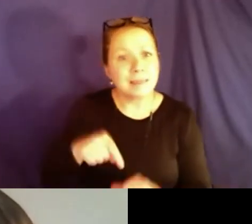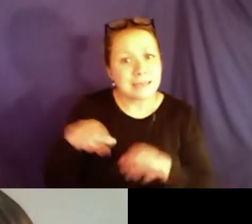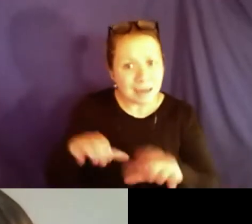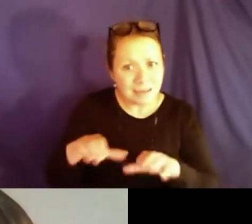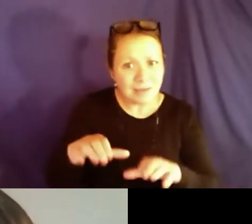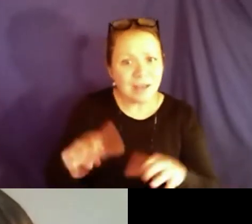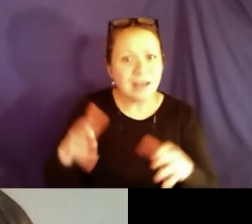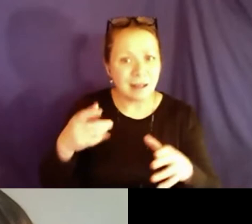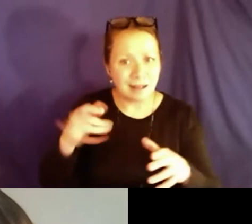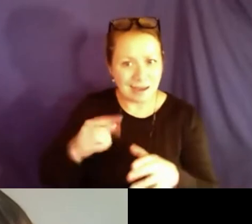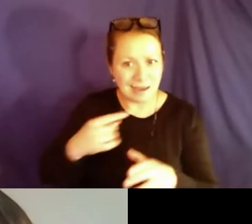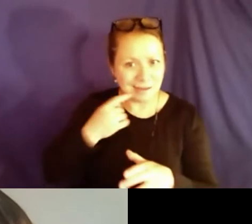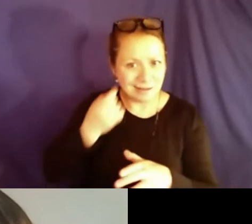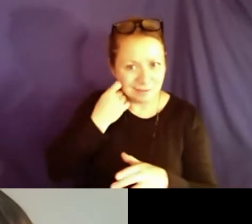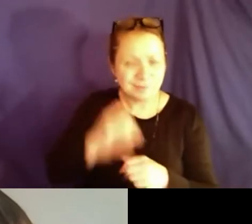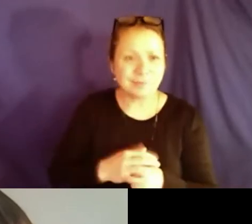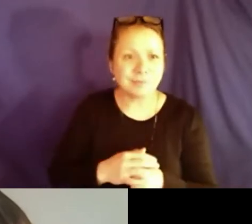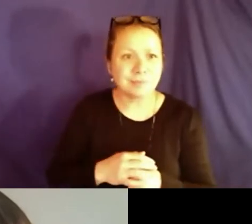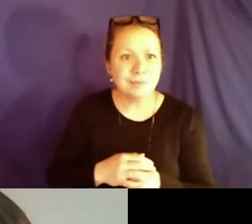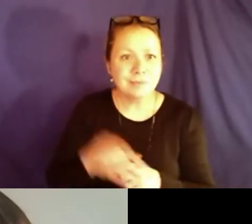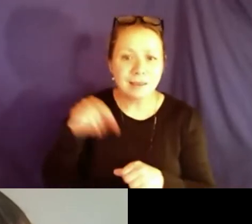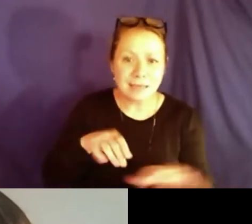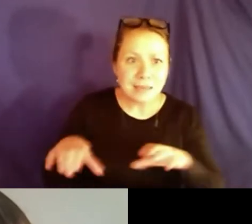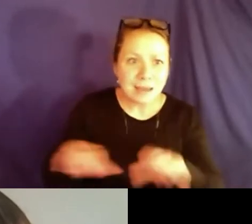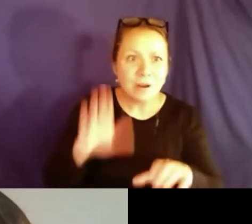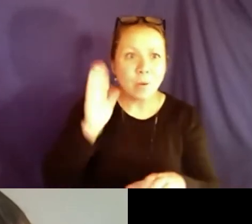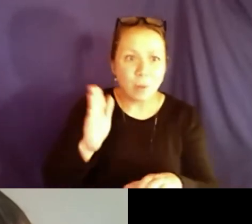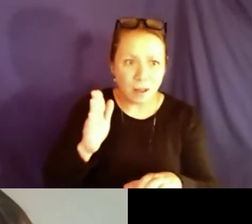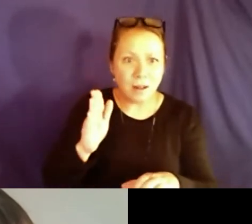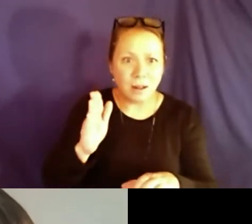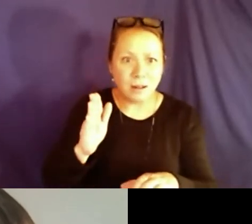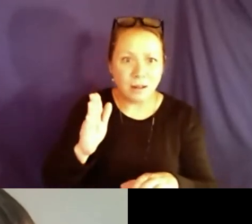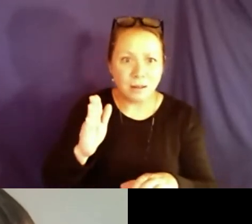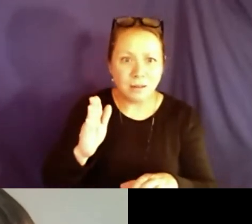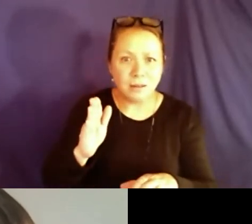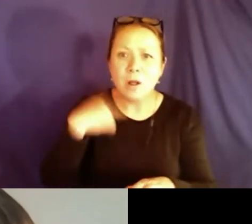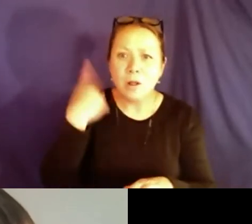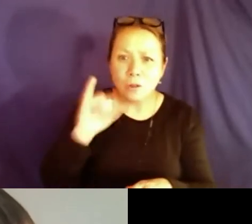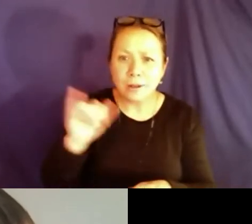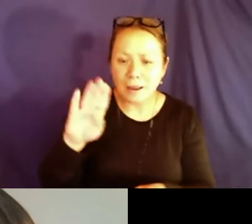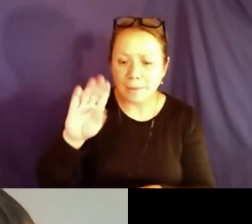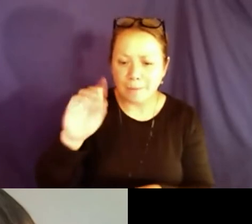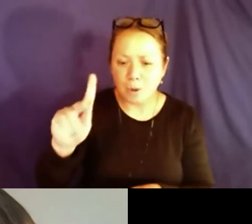questions, we will come back to you after the jam board activity. This activity as I